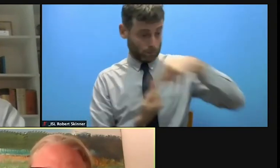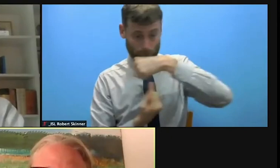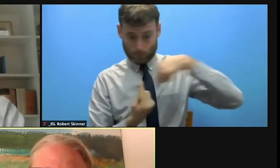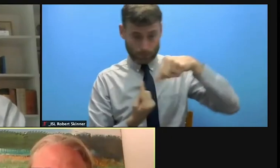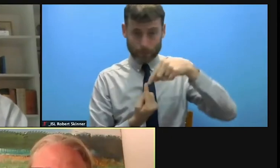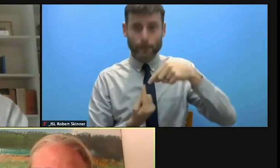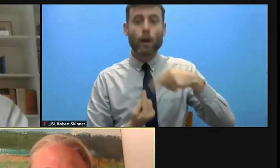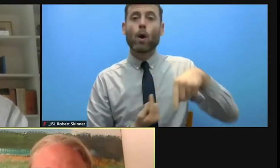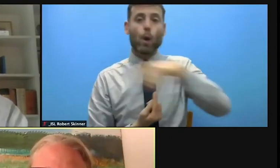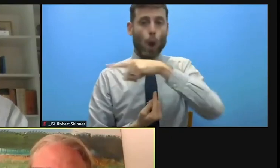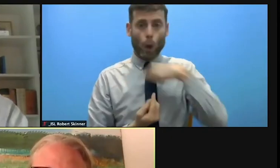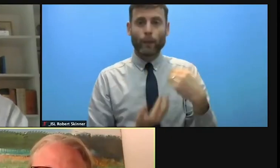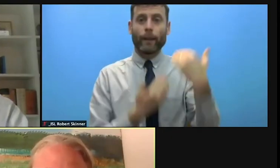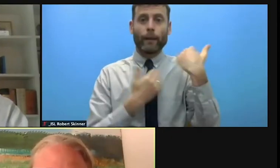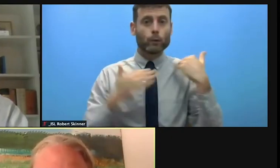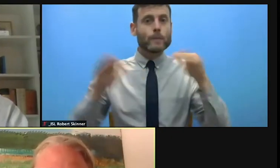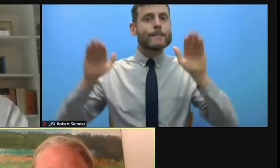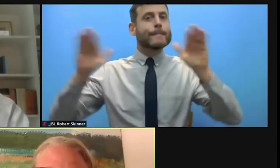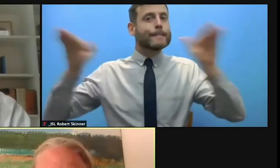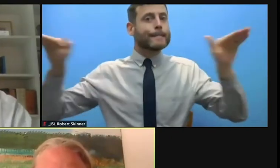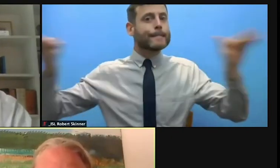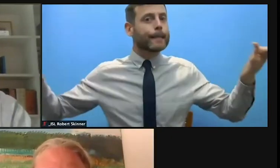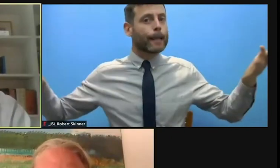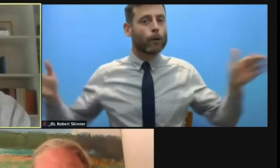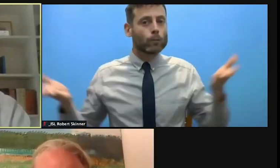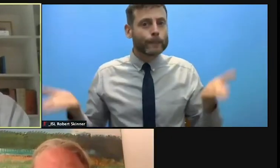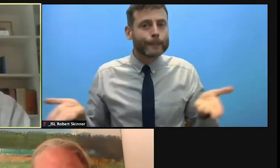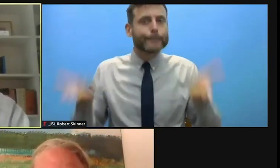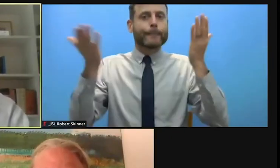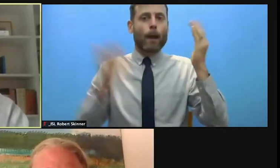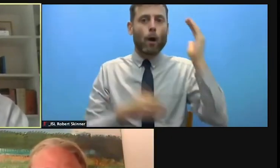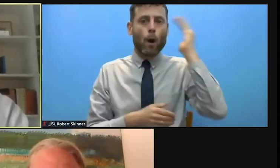the opportunity you gave me to speak here today >> CHRIS GUNNESS: Thank you for your intervention